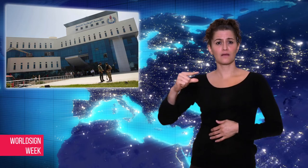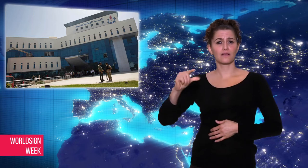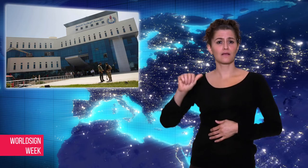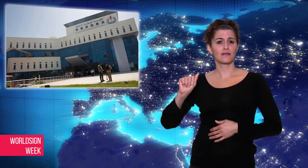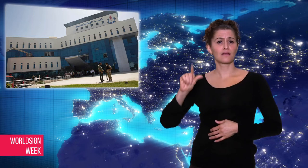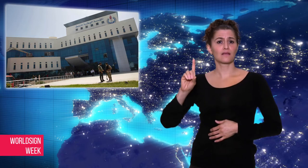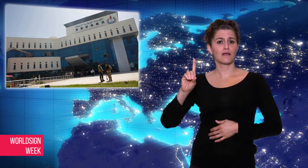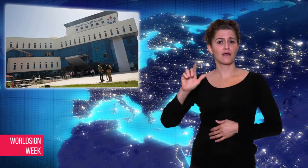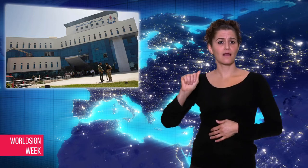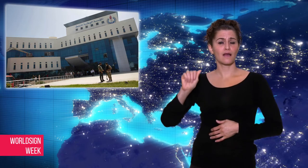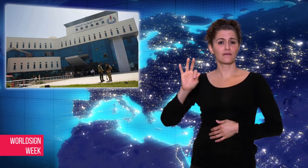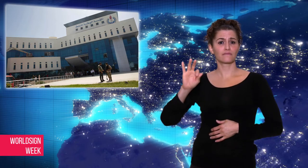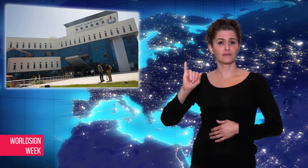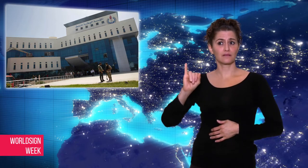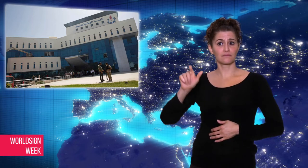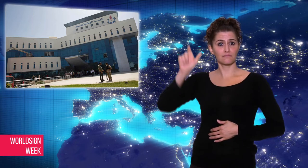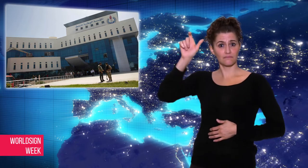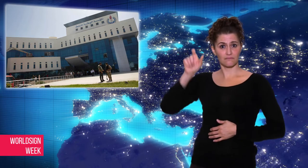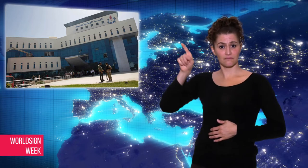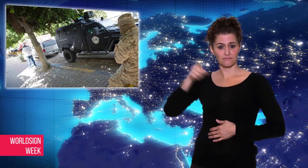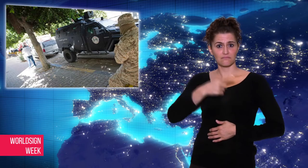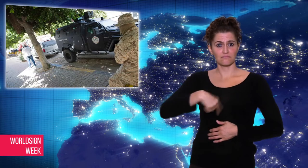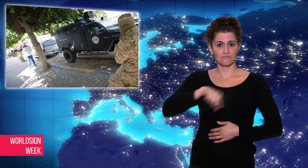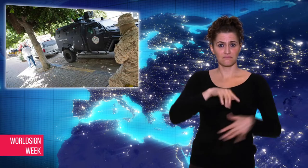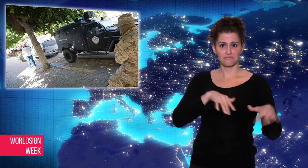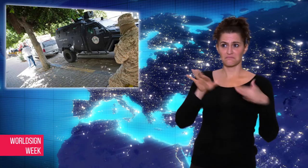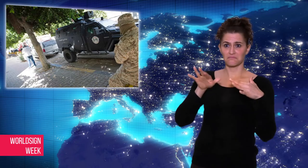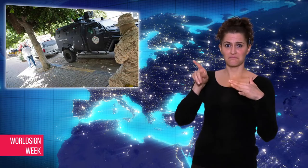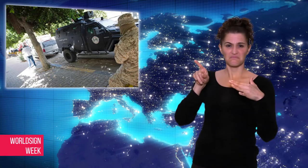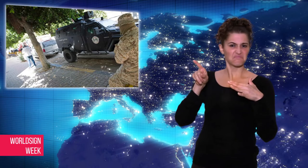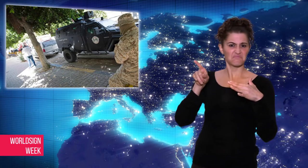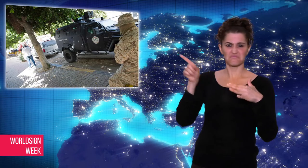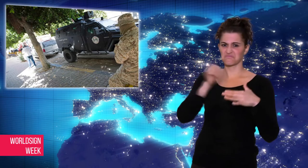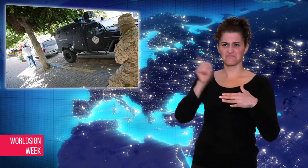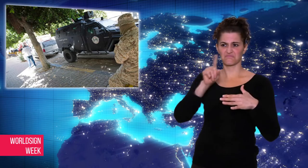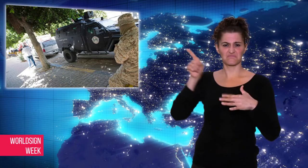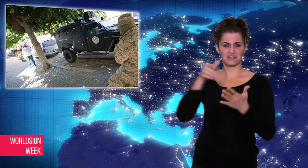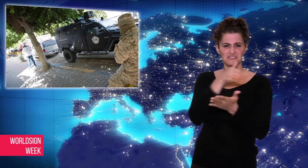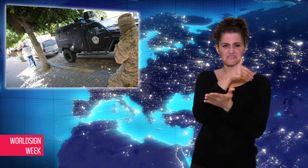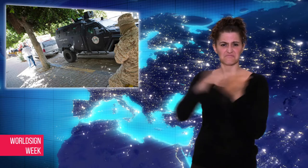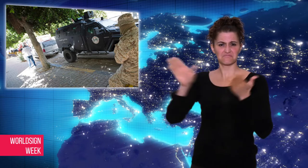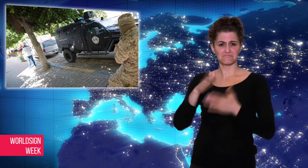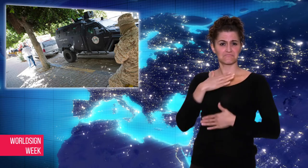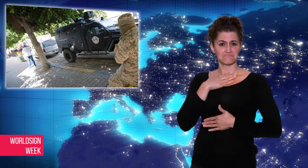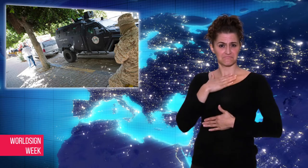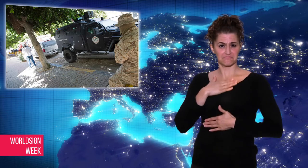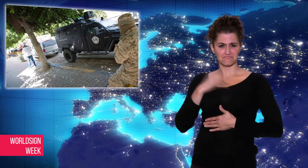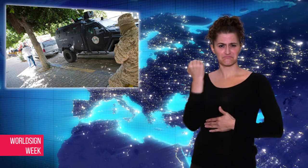civil war. Although there are